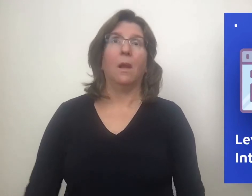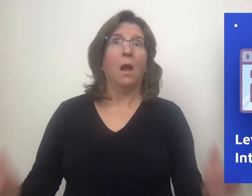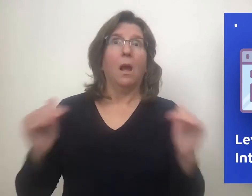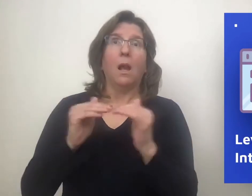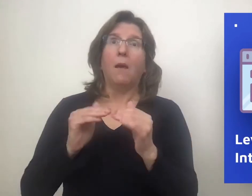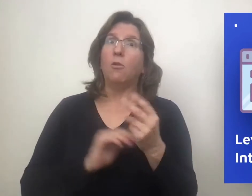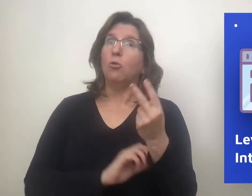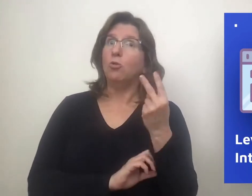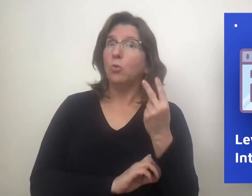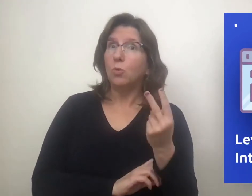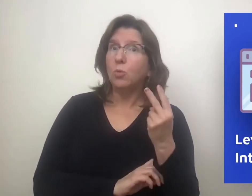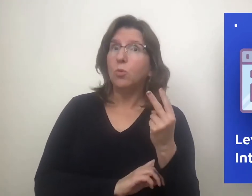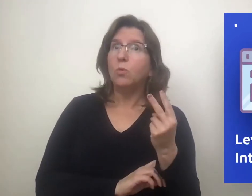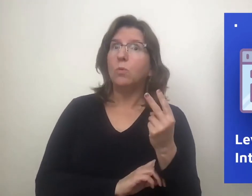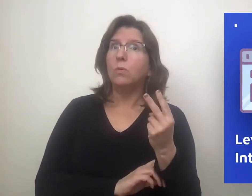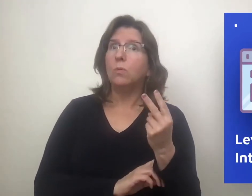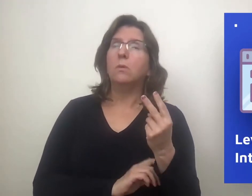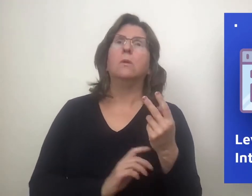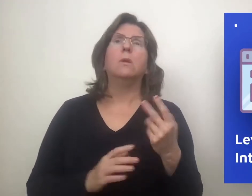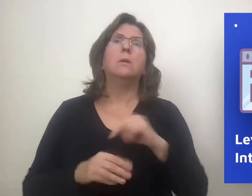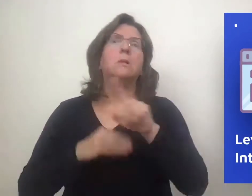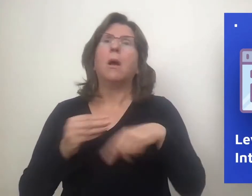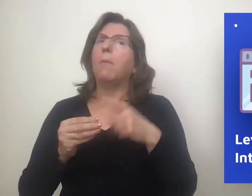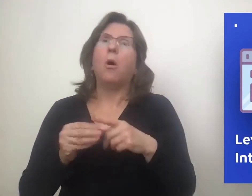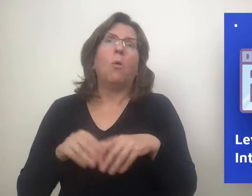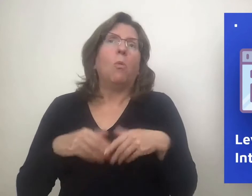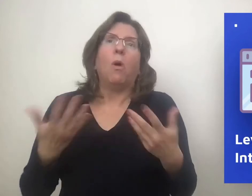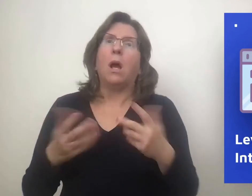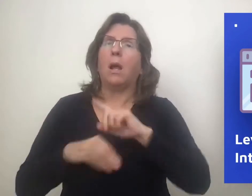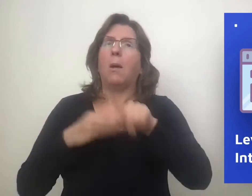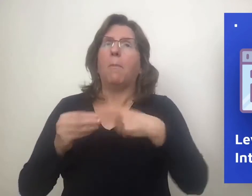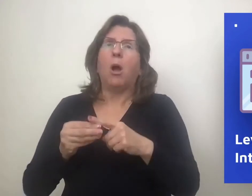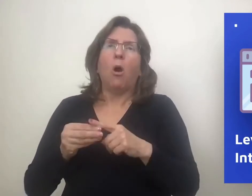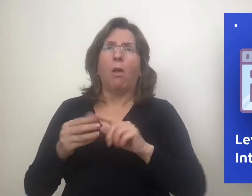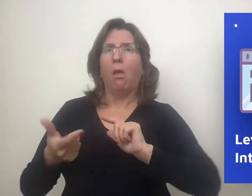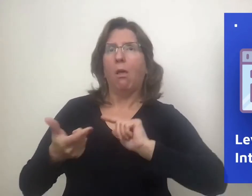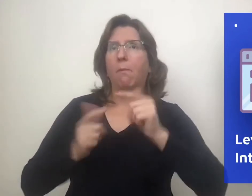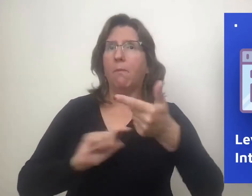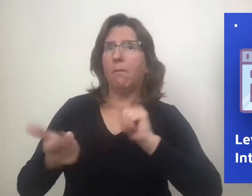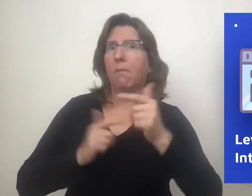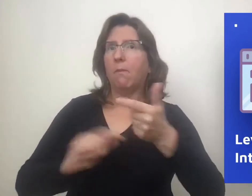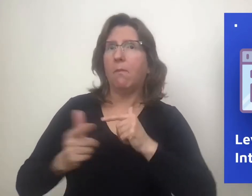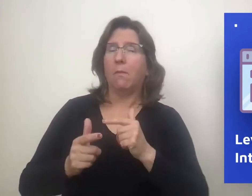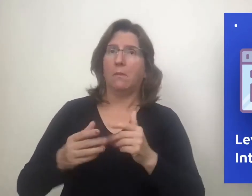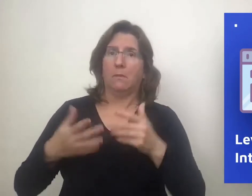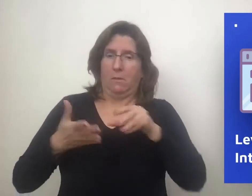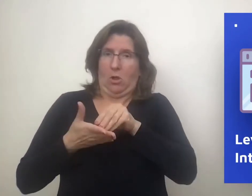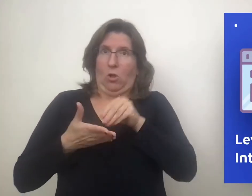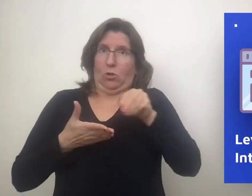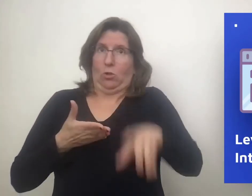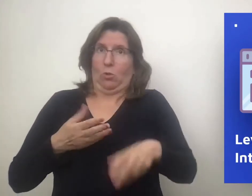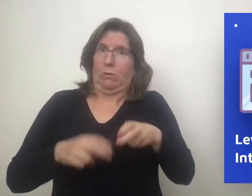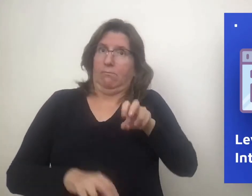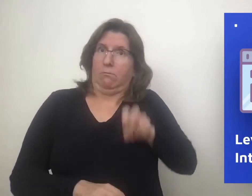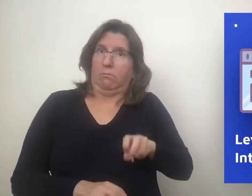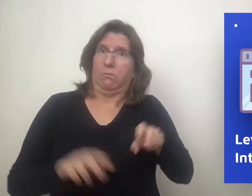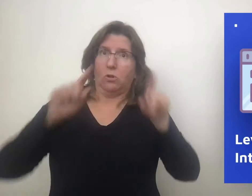Level 2 accessibility refers to the interactivity between the student and the digital material.